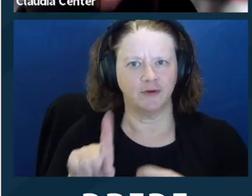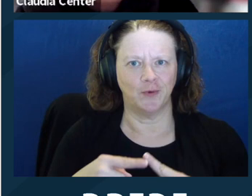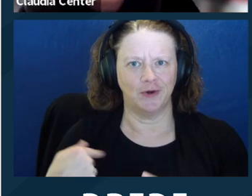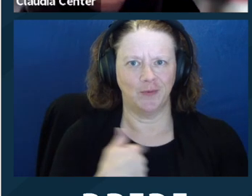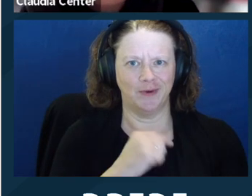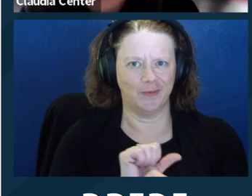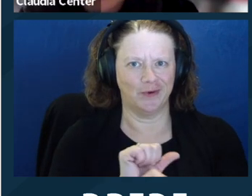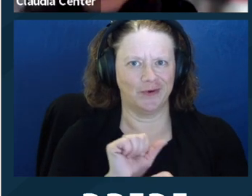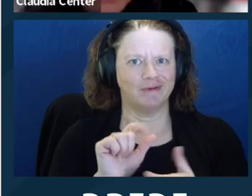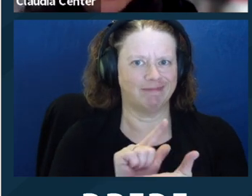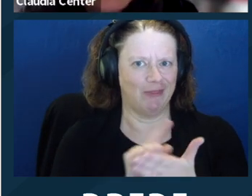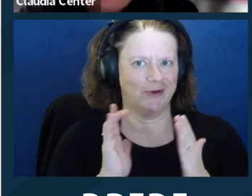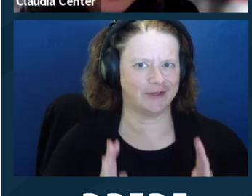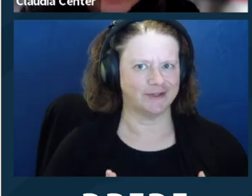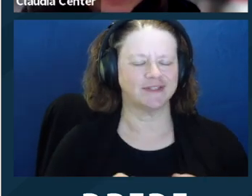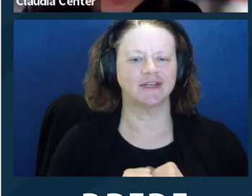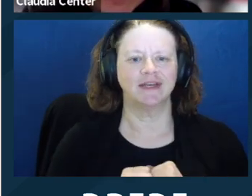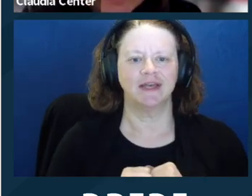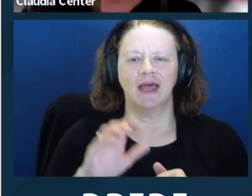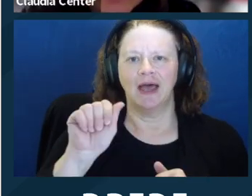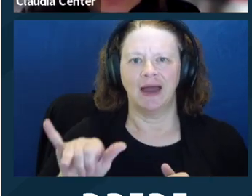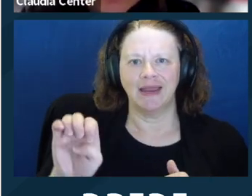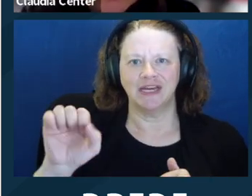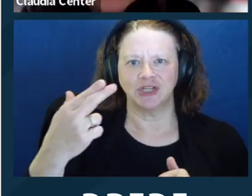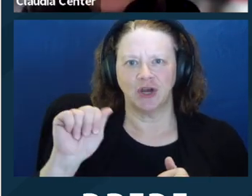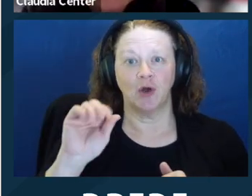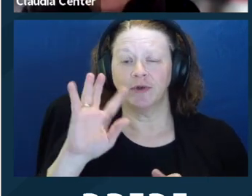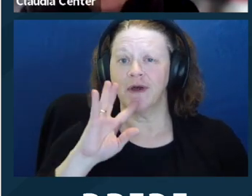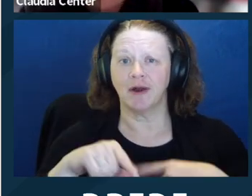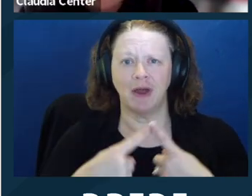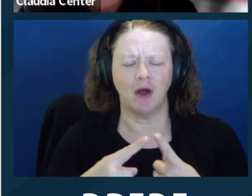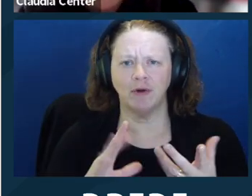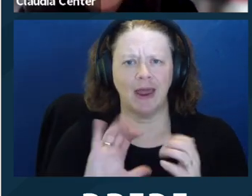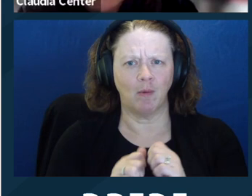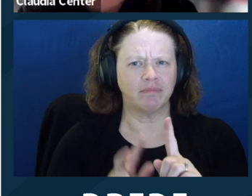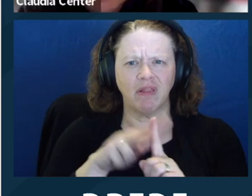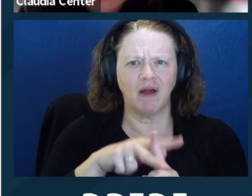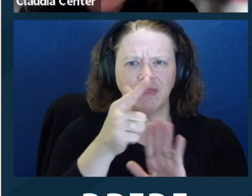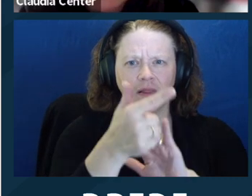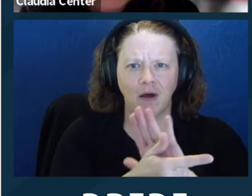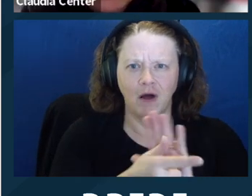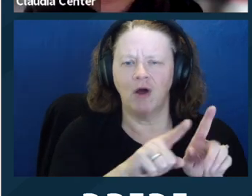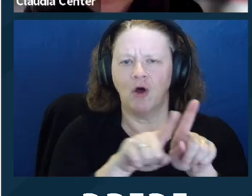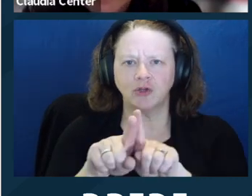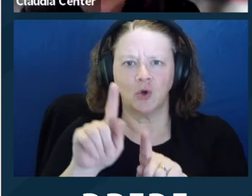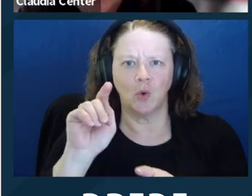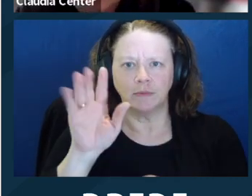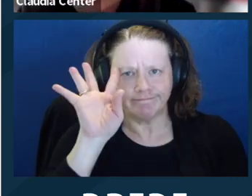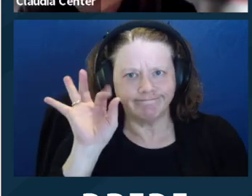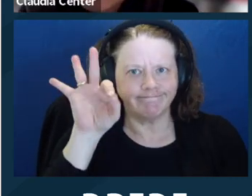is going to talk about some practical applications, some tips and tools and how supported decisionmaking